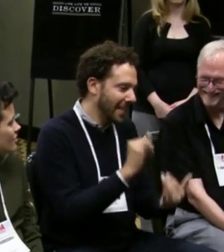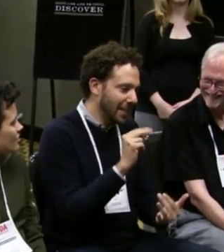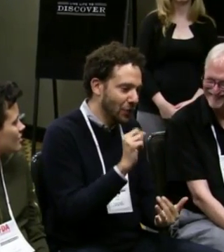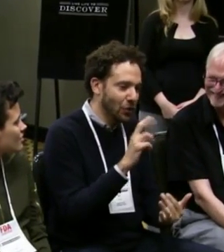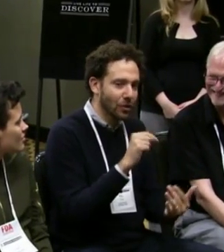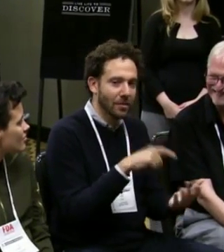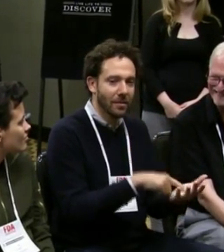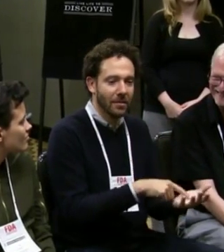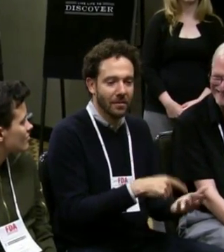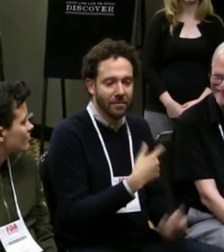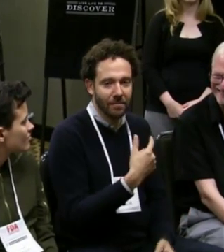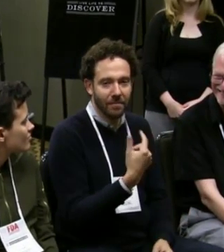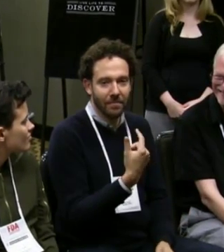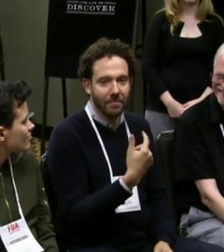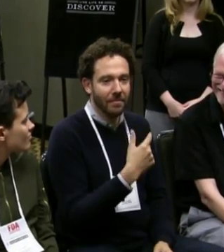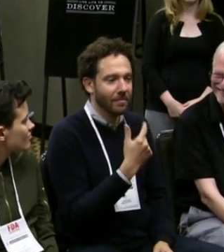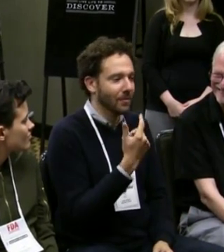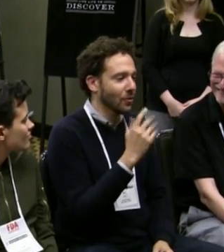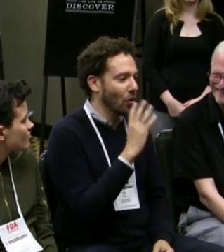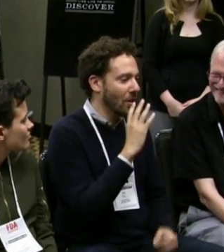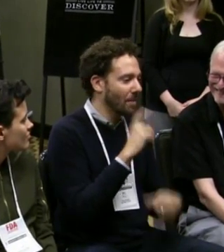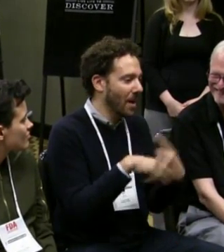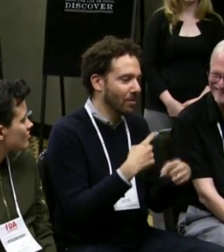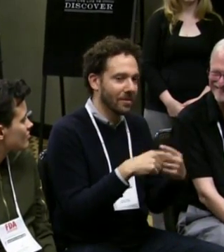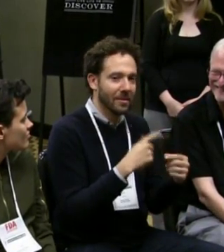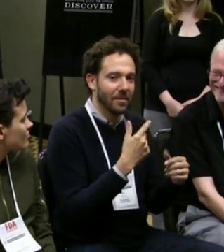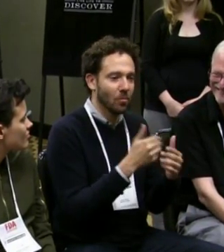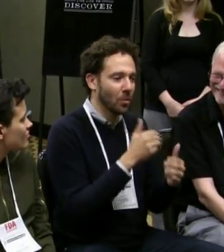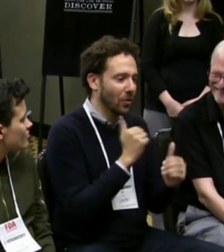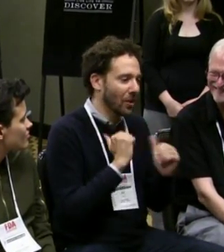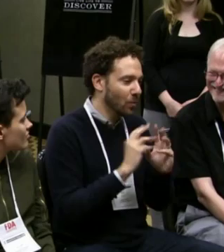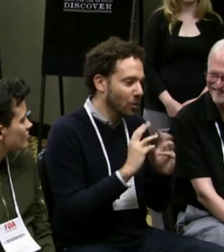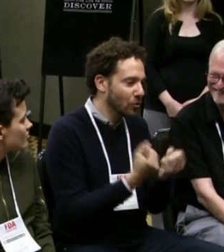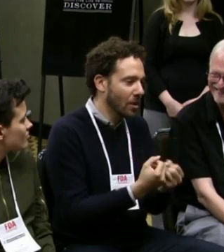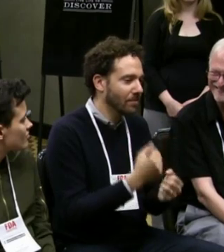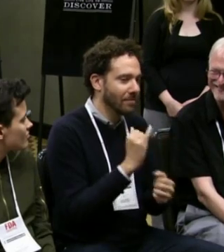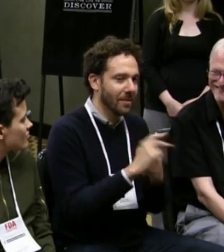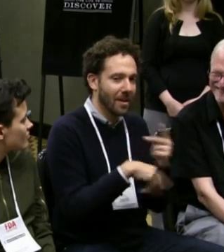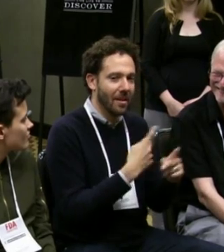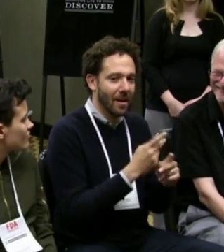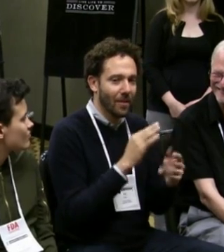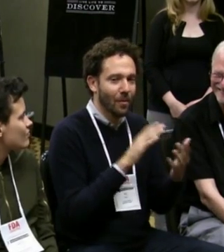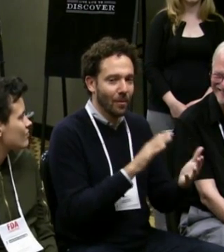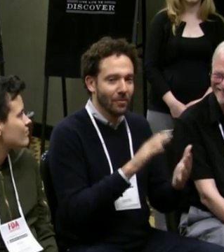You'll have signs saying that this is a signed show. You'll have inserts in the program.